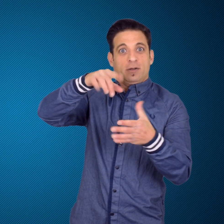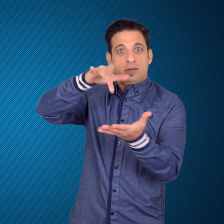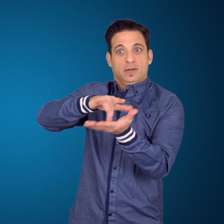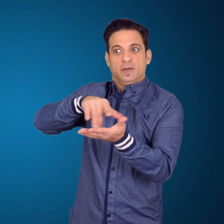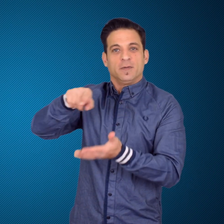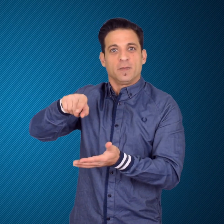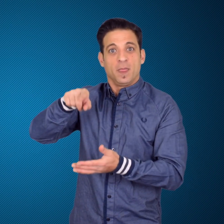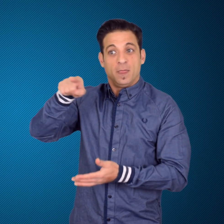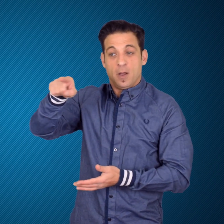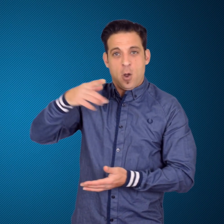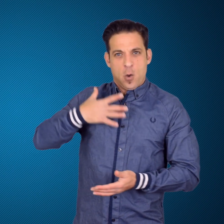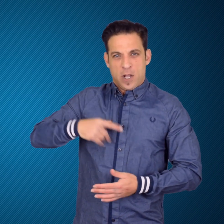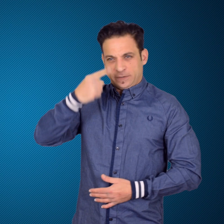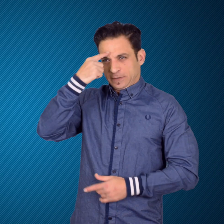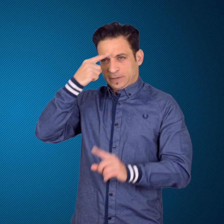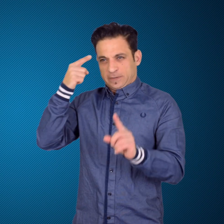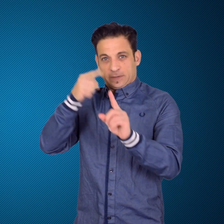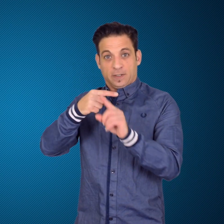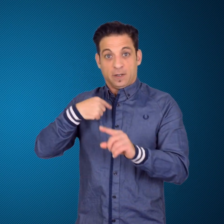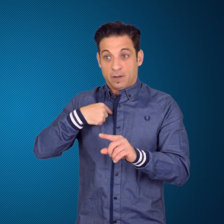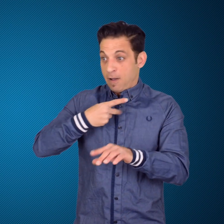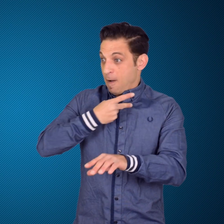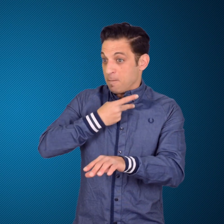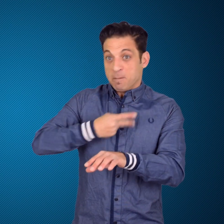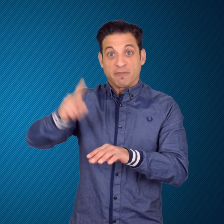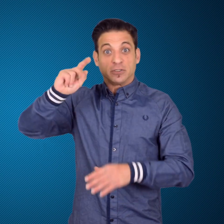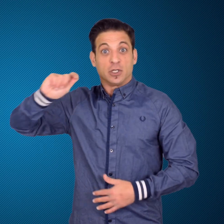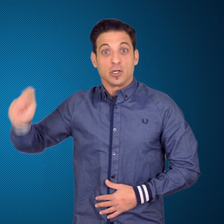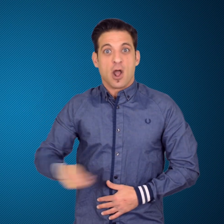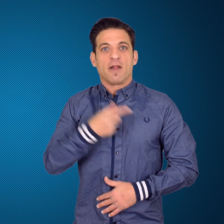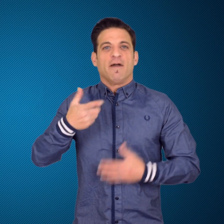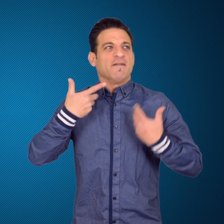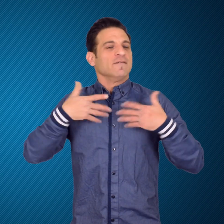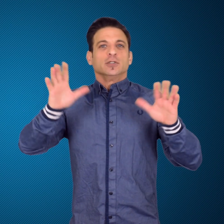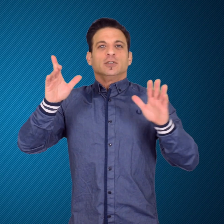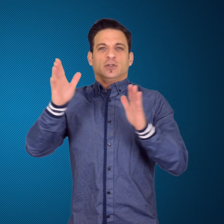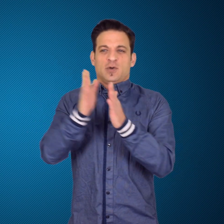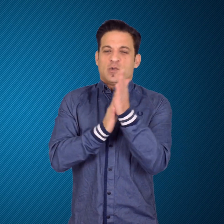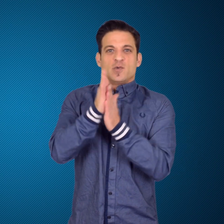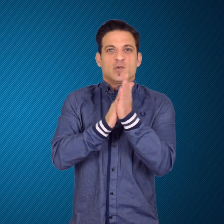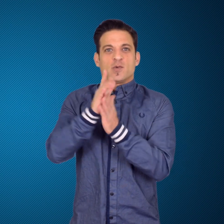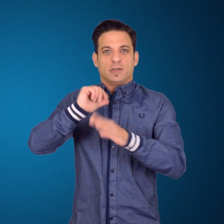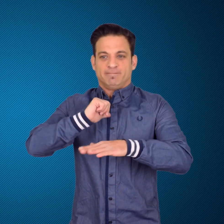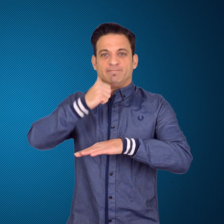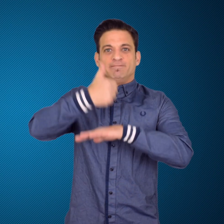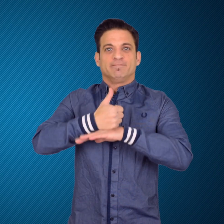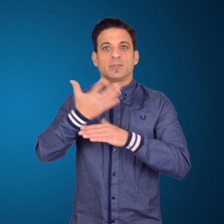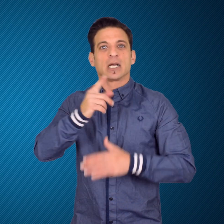he plans to establish a golf academy to train Deaf youth to become